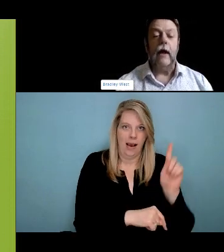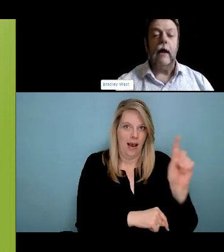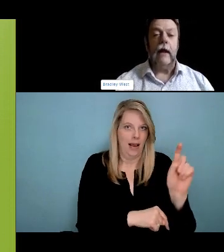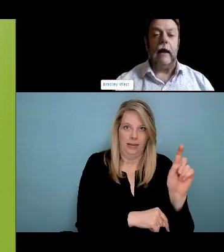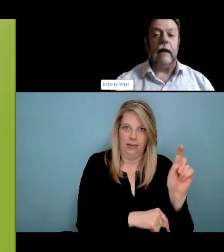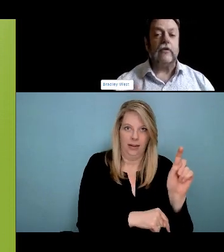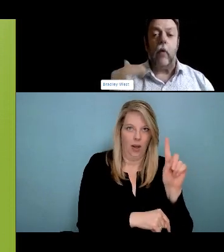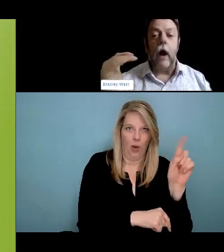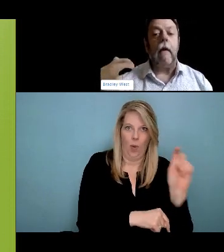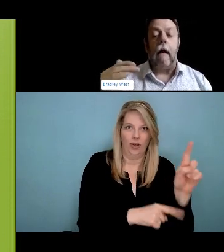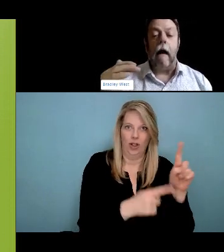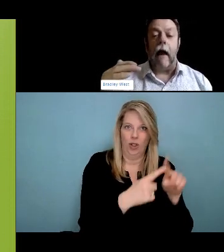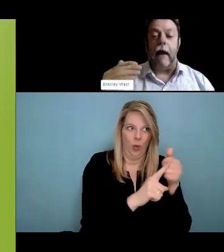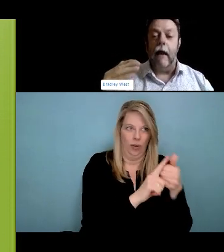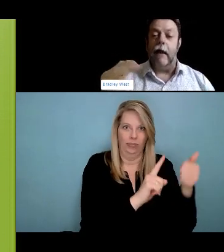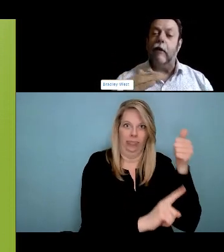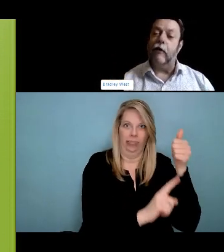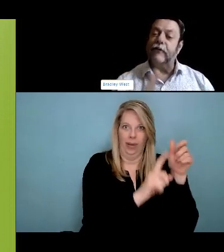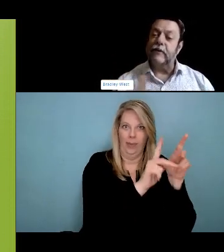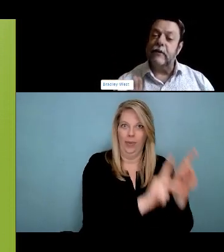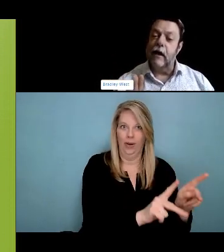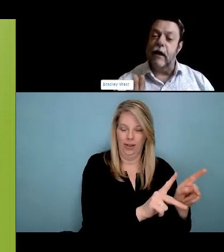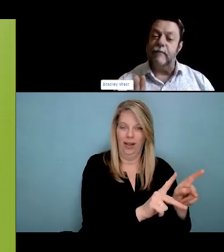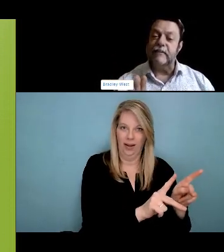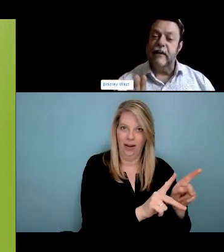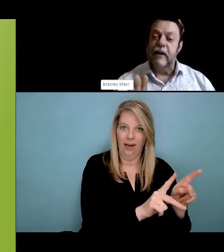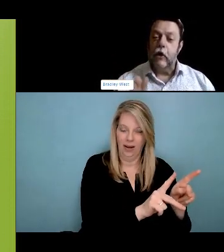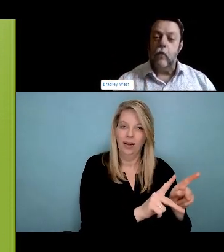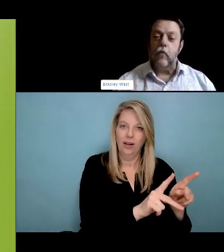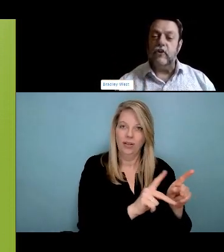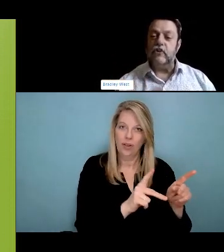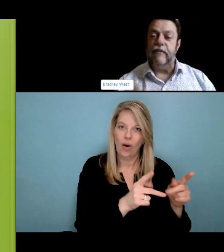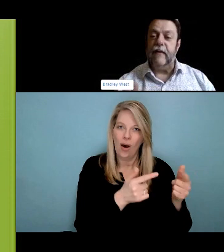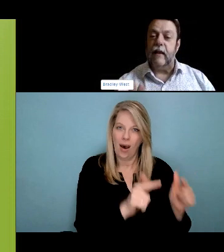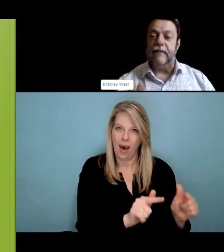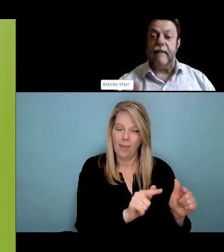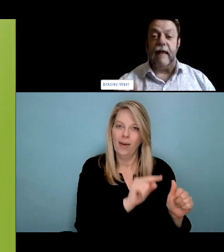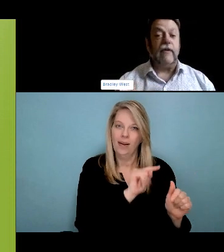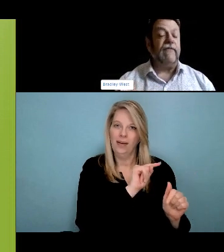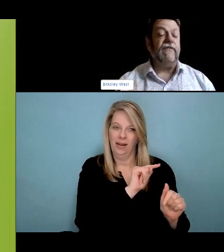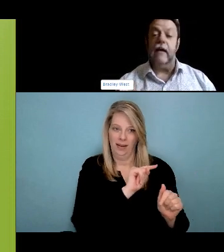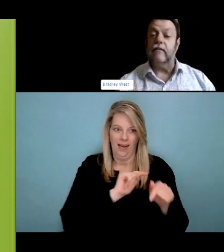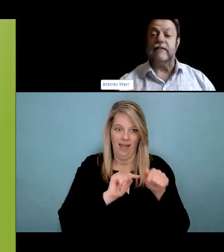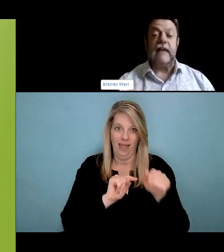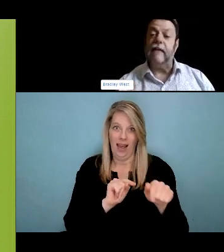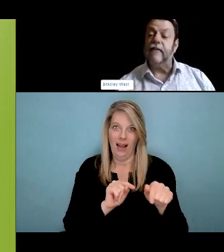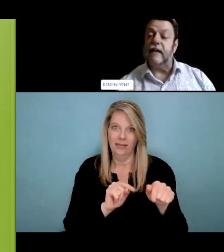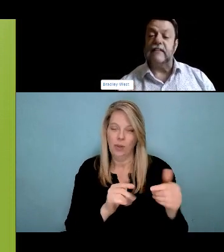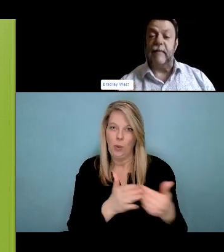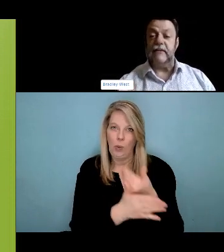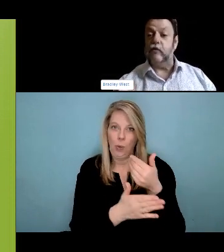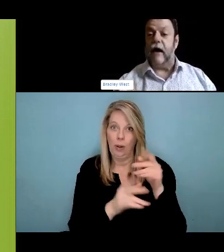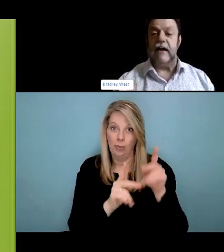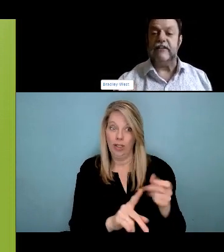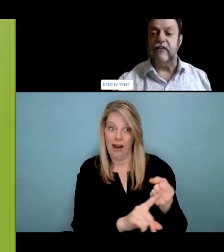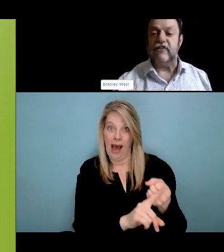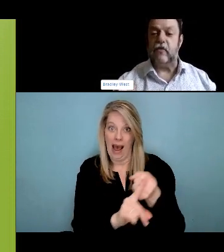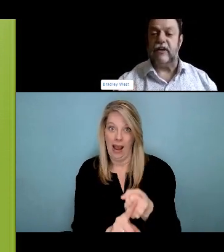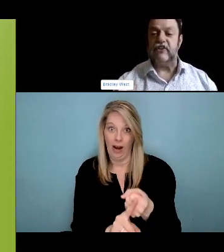the causes of harms related to substance use, which is those systems as well as the violence that our families in our communities experience from those systems.